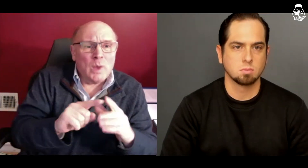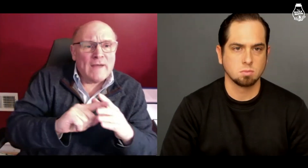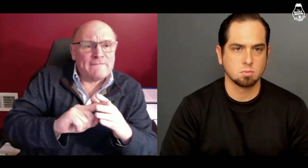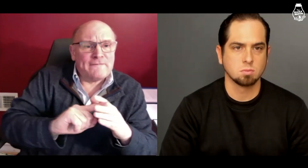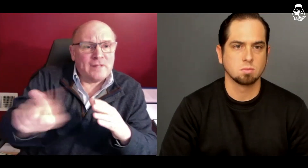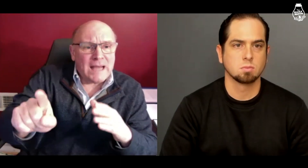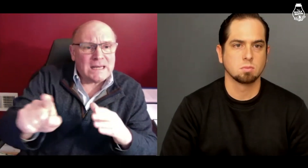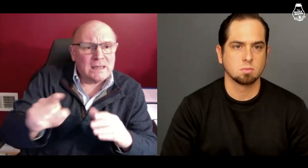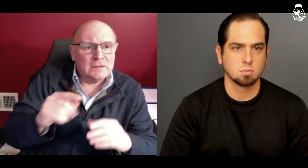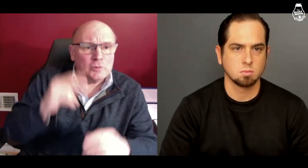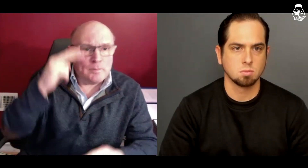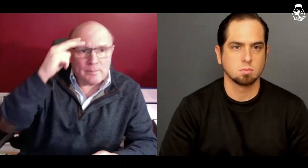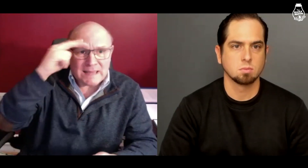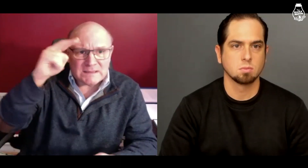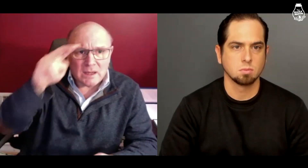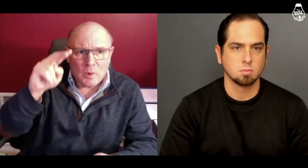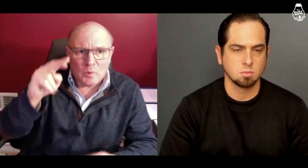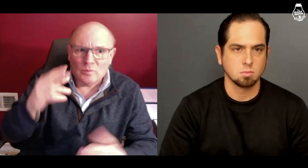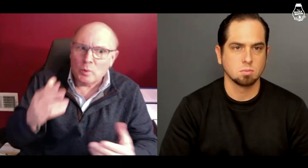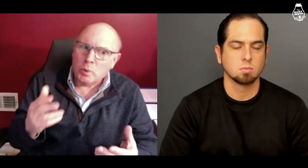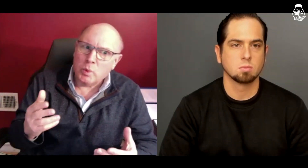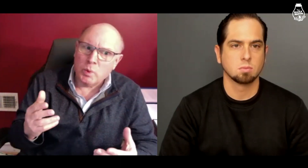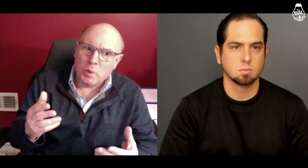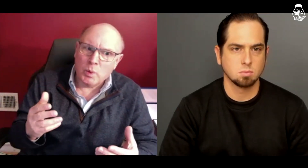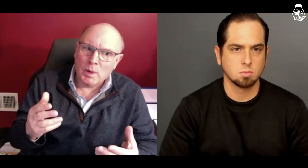Also Mavrick fled to Mexico.